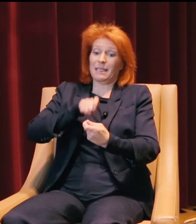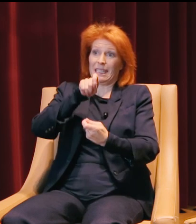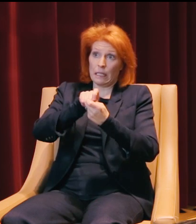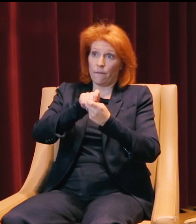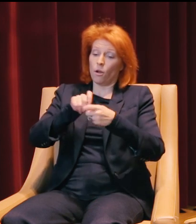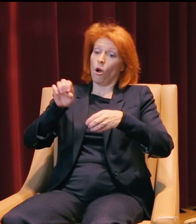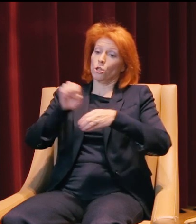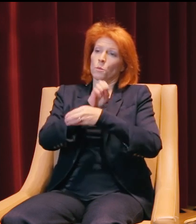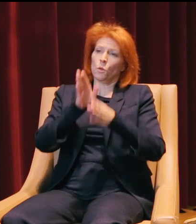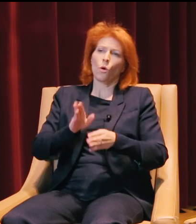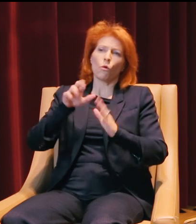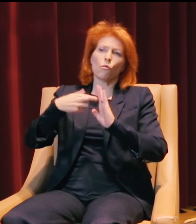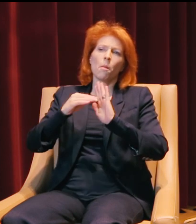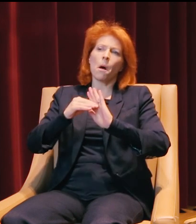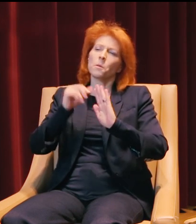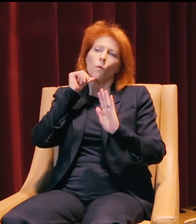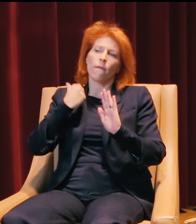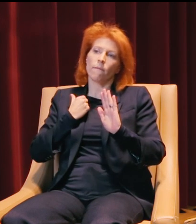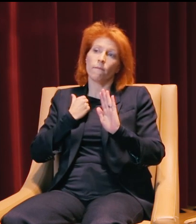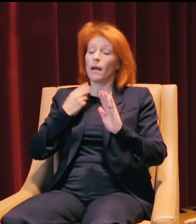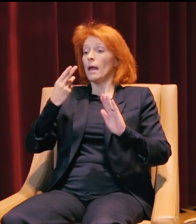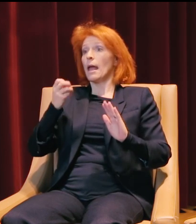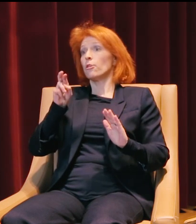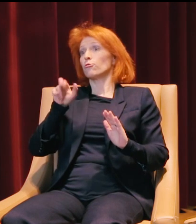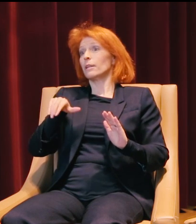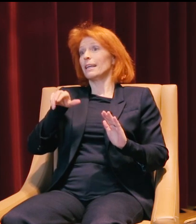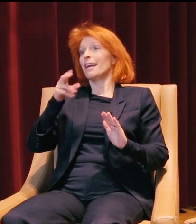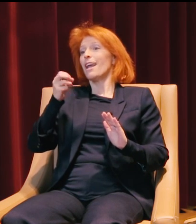entrepreneurial role model. I really like Henry Ford's approach.